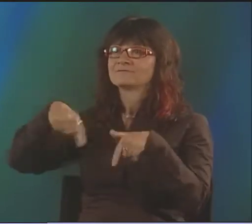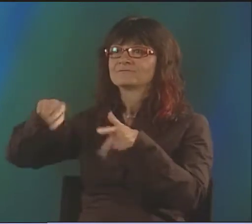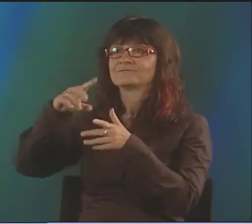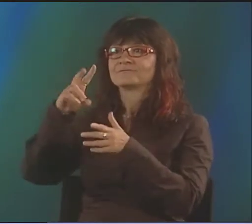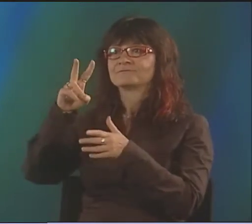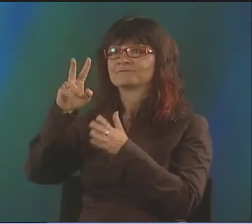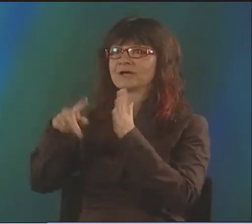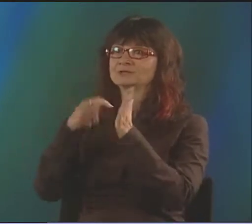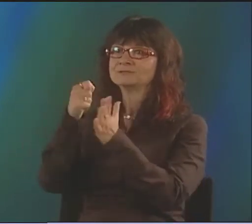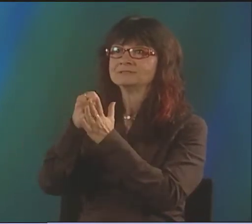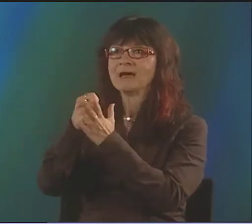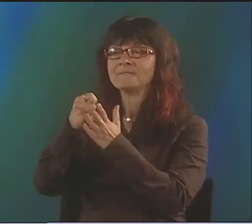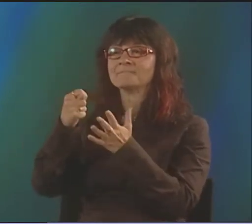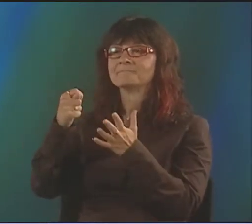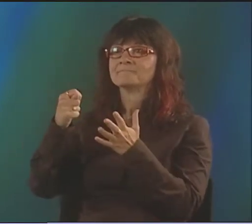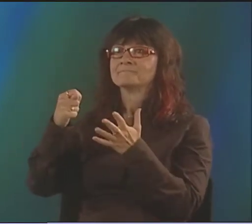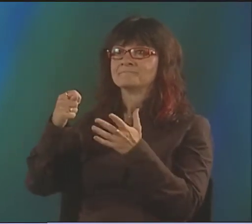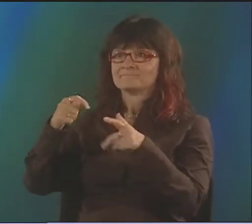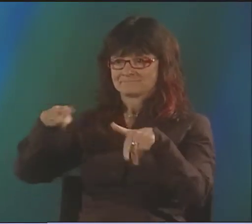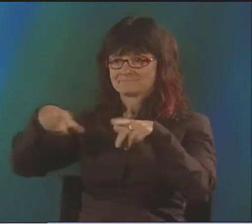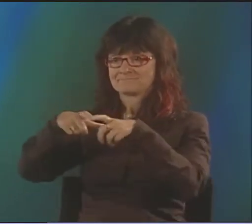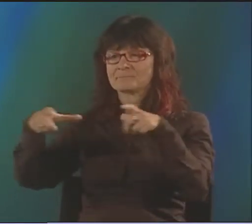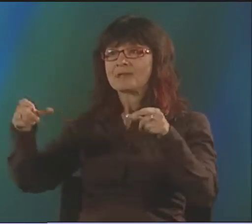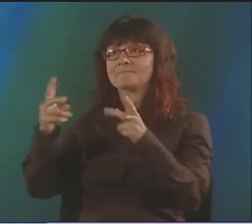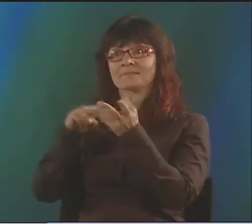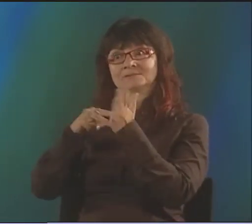DEVELOPING AN EDUCATIONAL VIDEO.